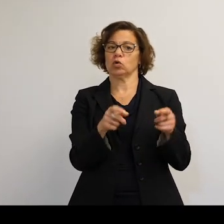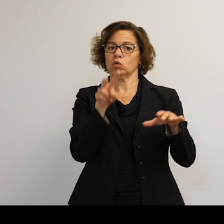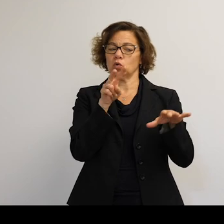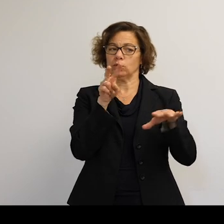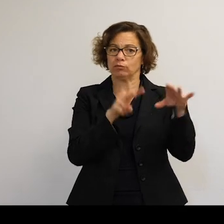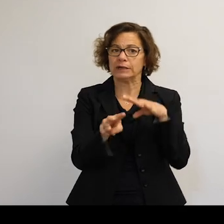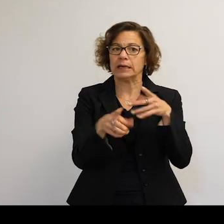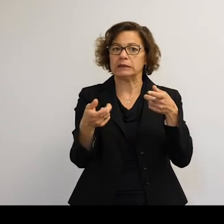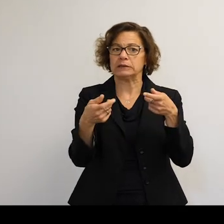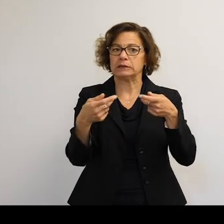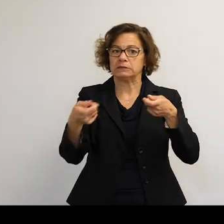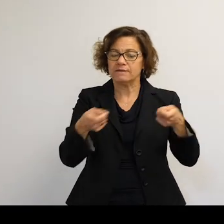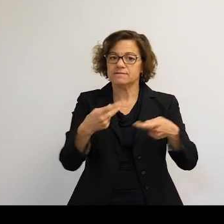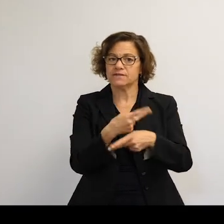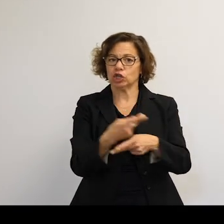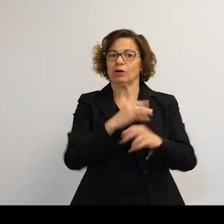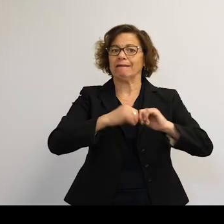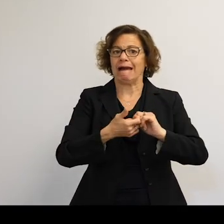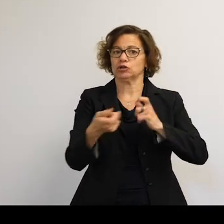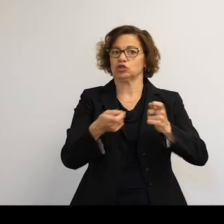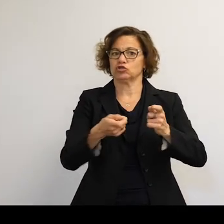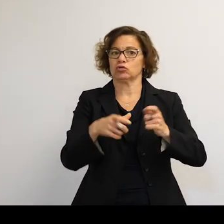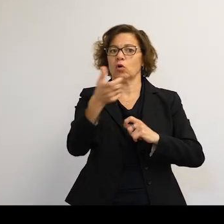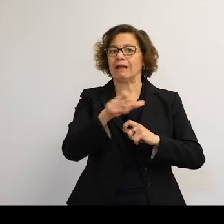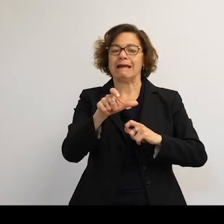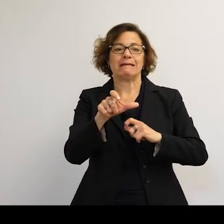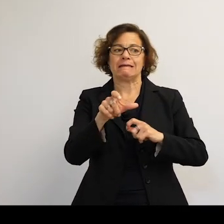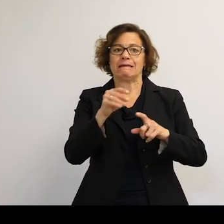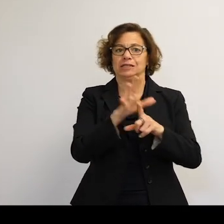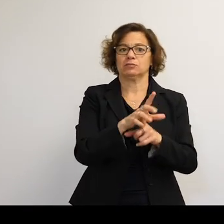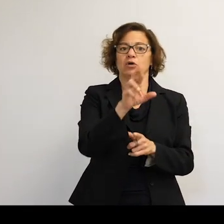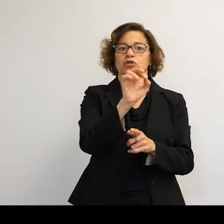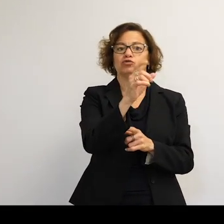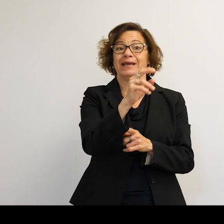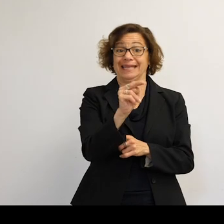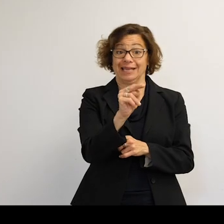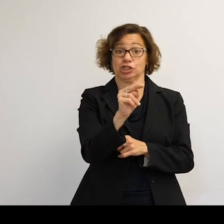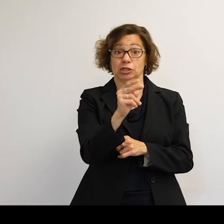and try and work out if people will be in any fit state to operate when they come back. Thank you.